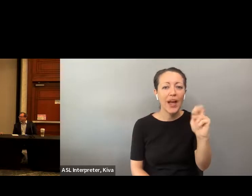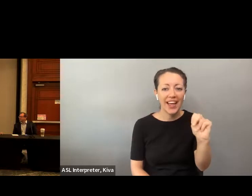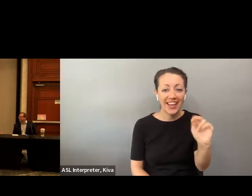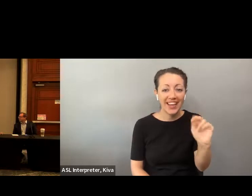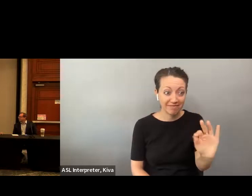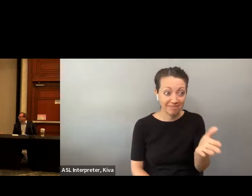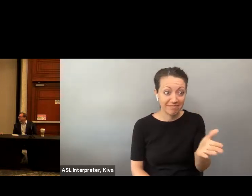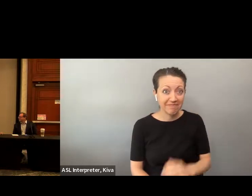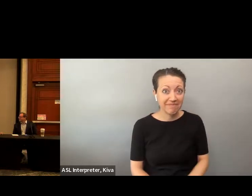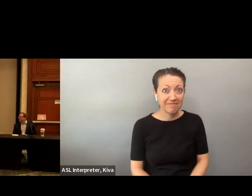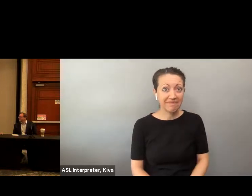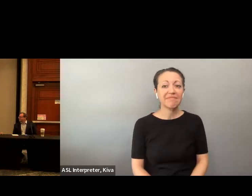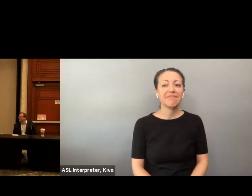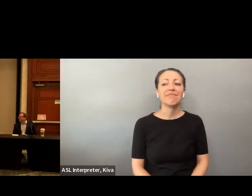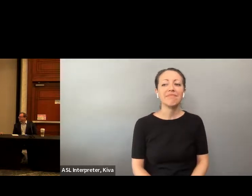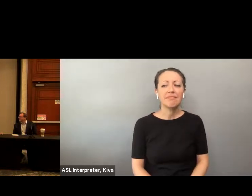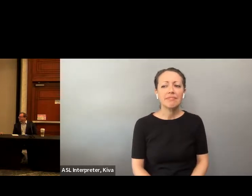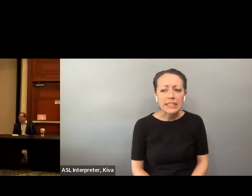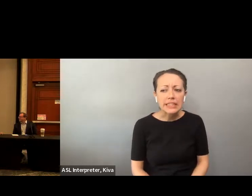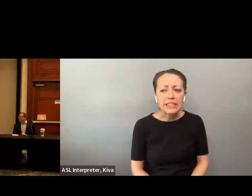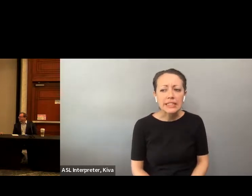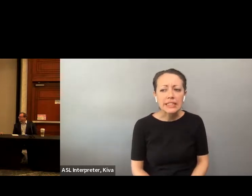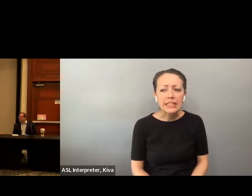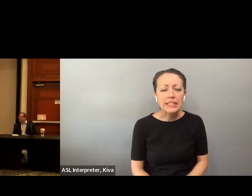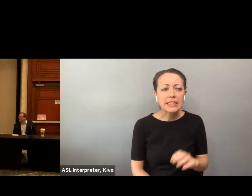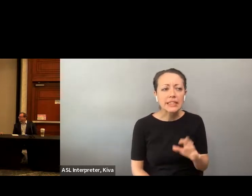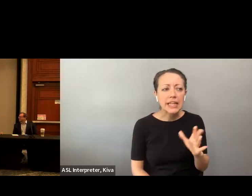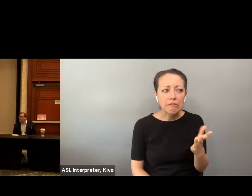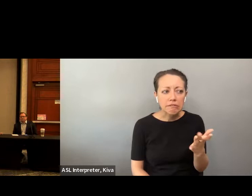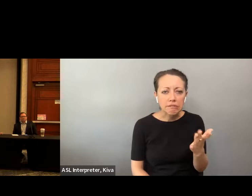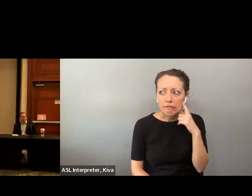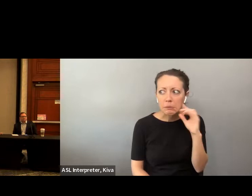Thanks, Michelle. If you feel better soon next, I'll ask Michelle Cantor Cohen to introduce herself